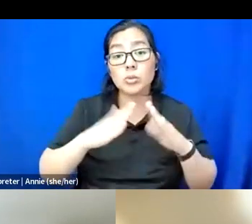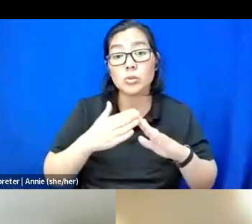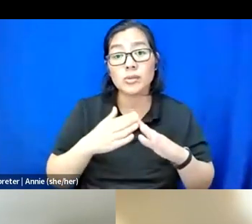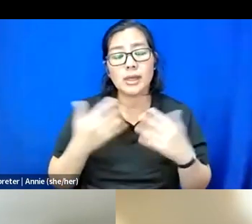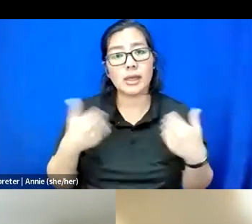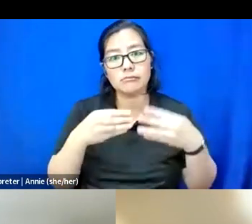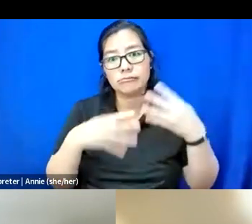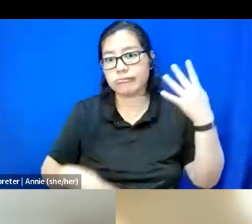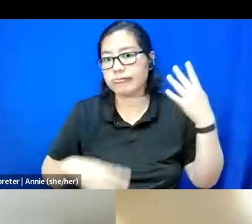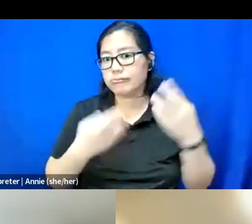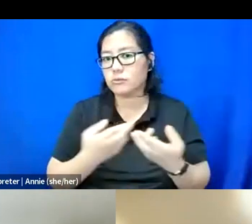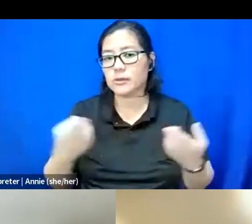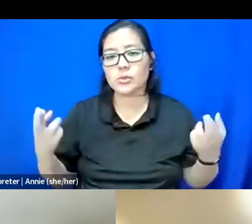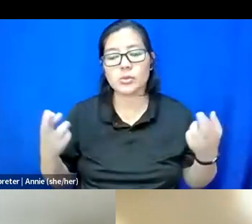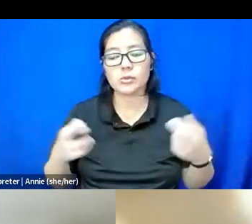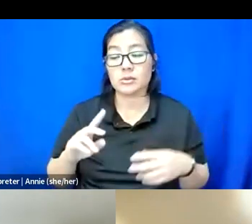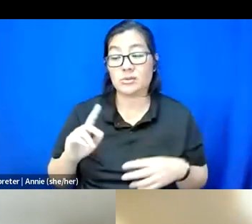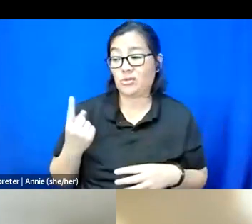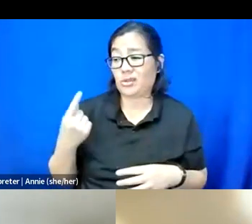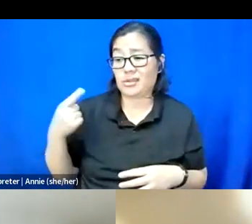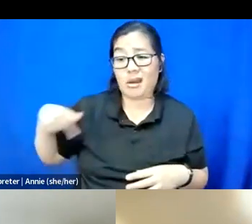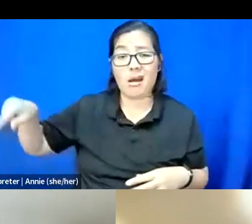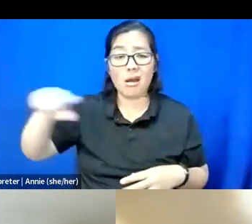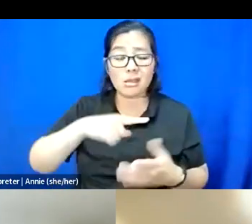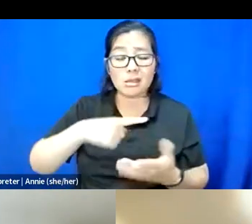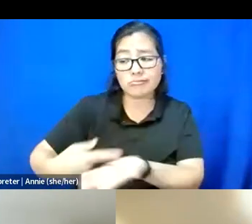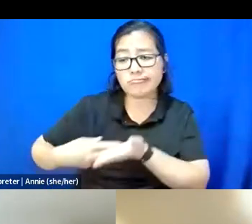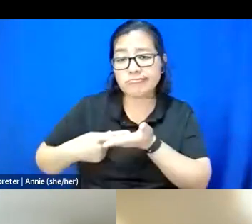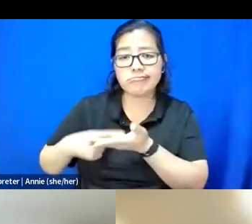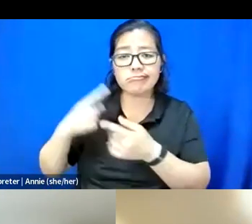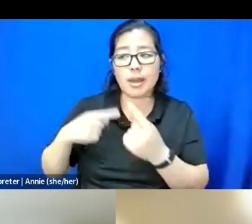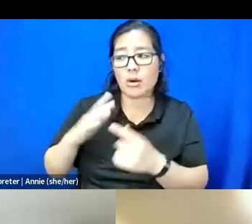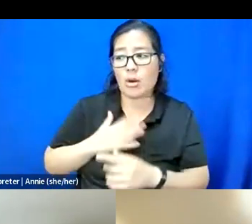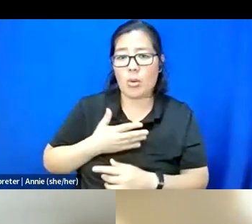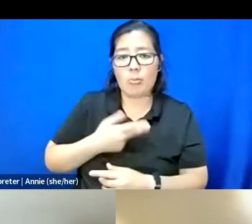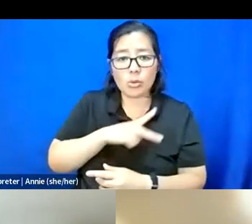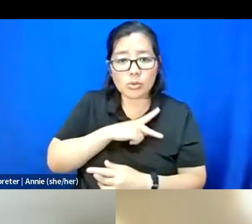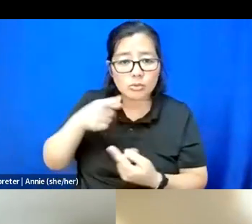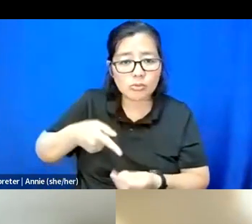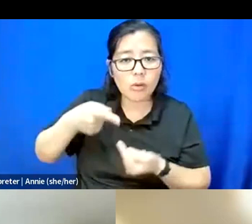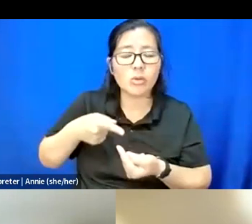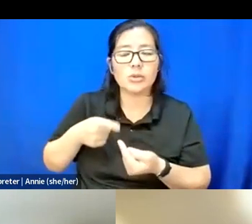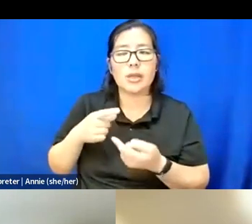Just us talking about the things that we've been struggling with and the things that we know,